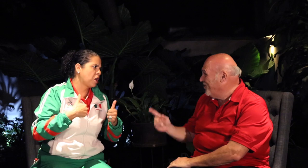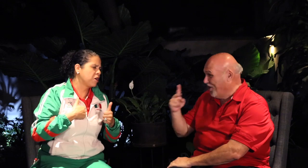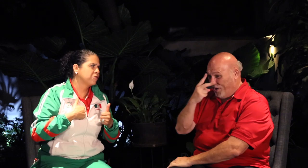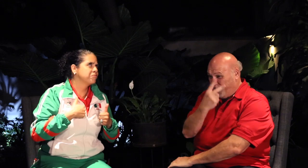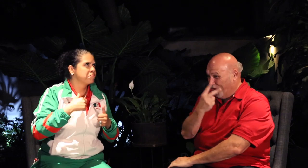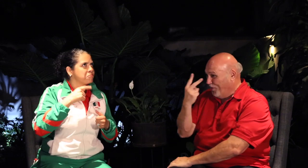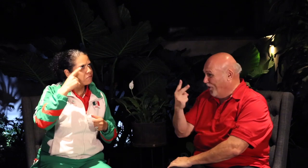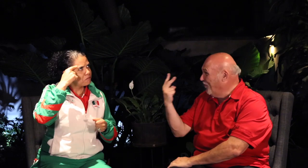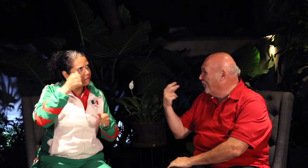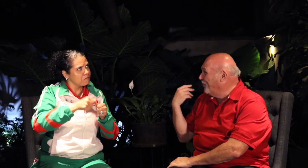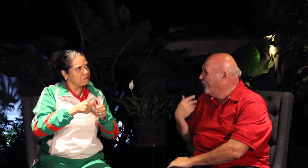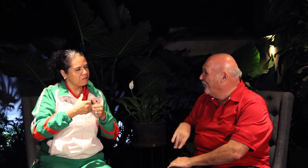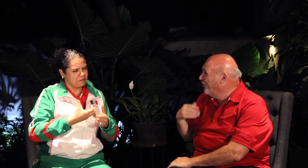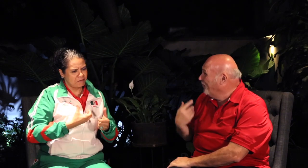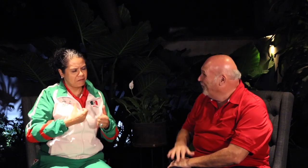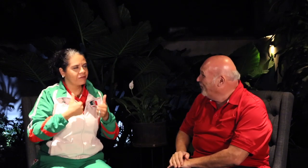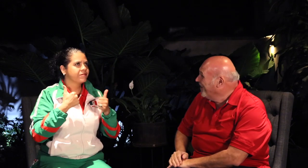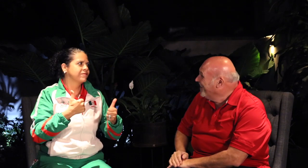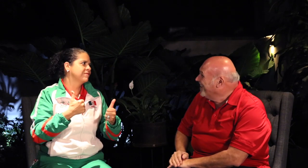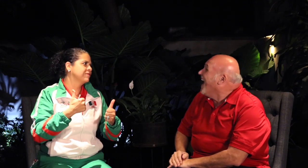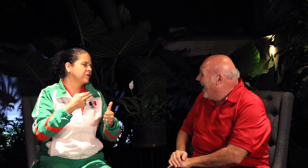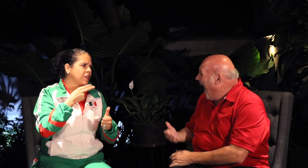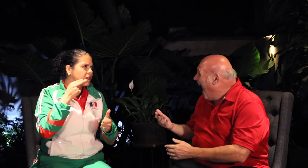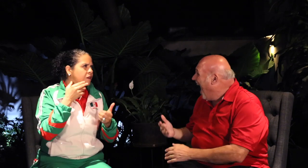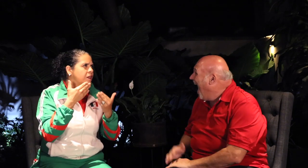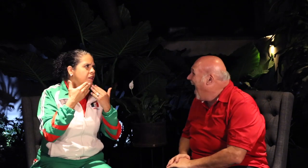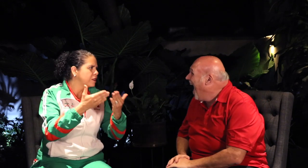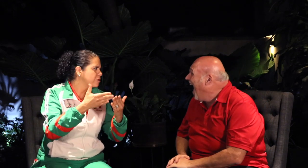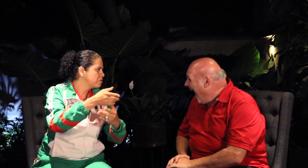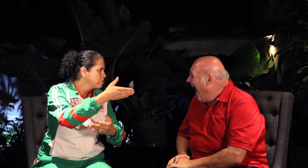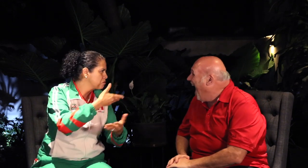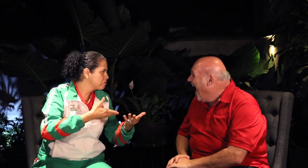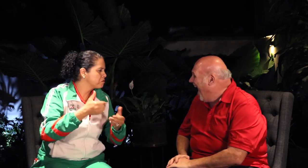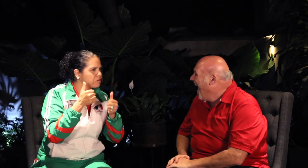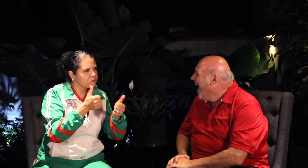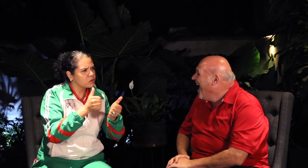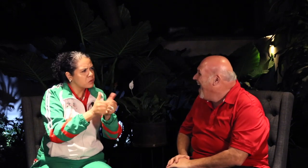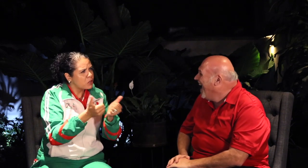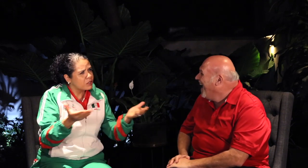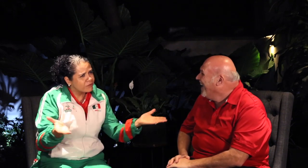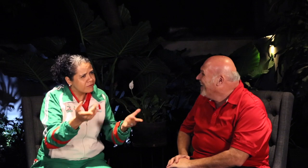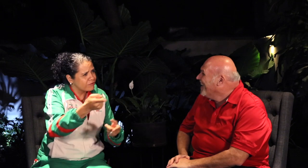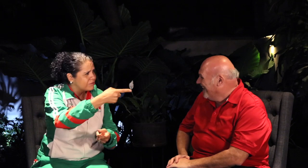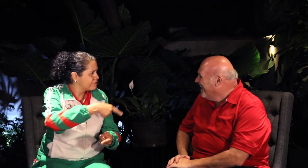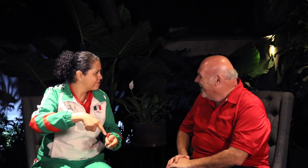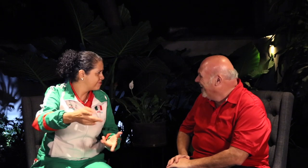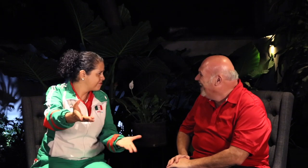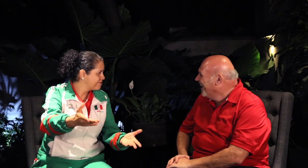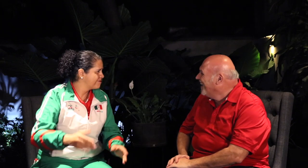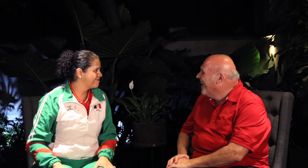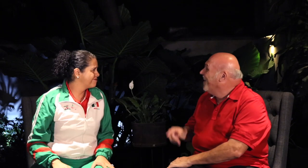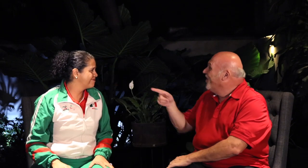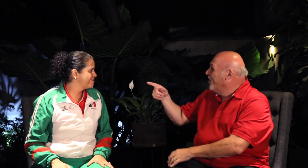[Xochitl]: It was great. Great memories with those medals. I thank the Deaf Mexican basketball team. Great sportsmanship!